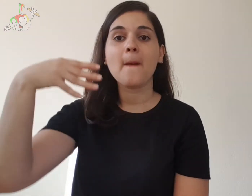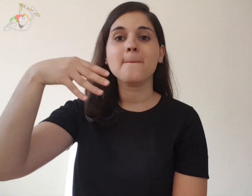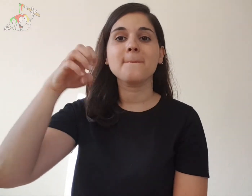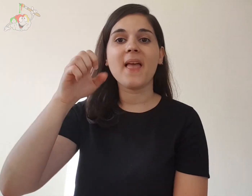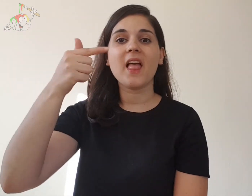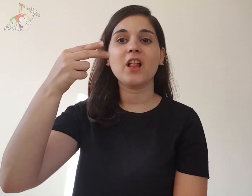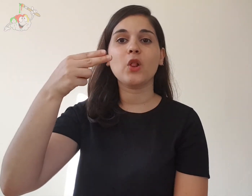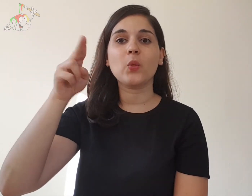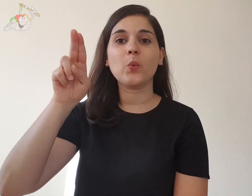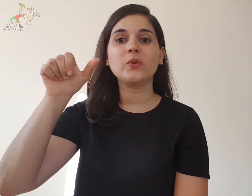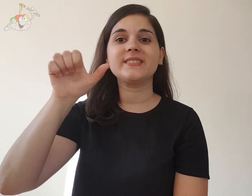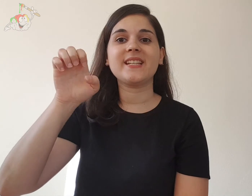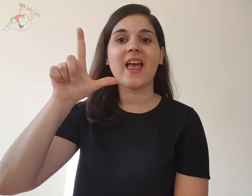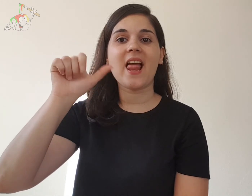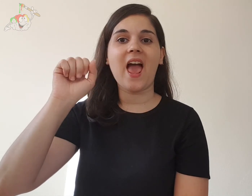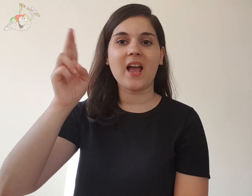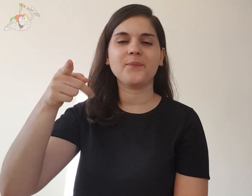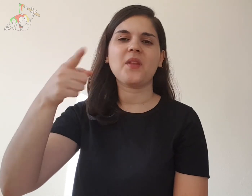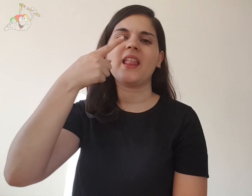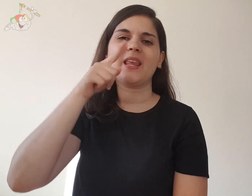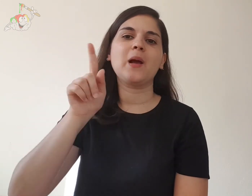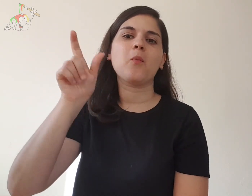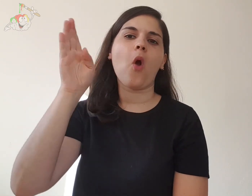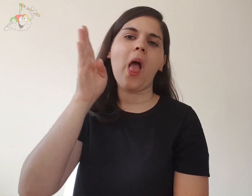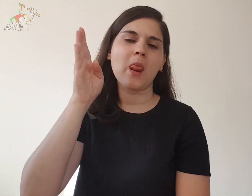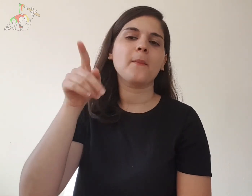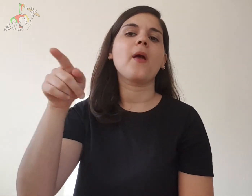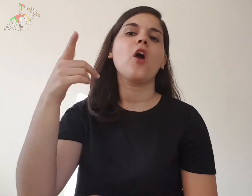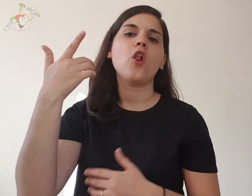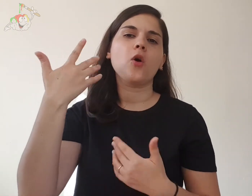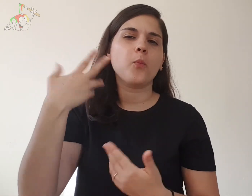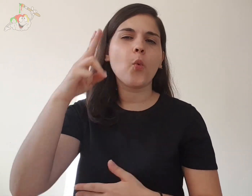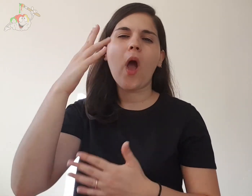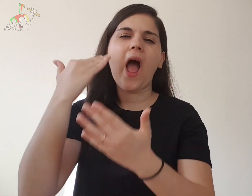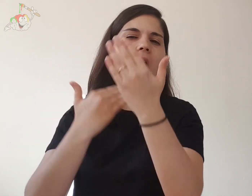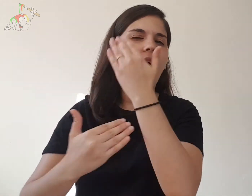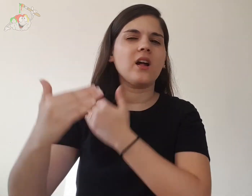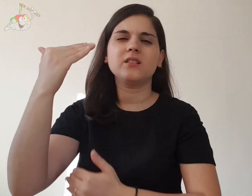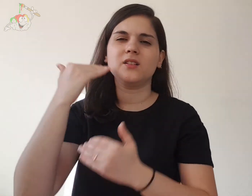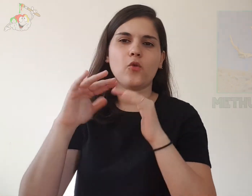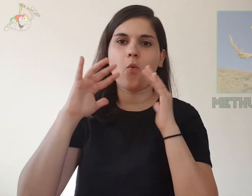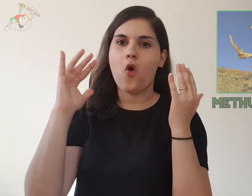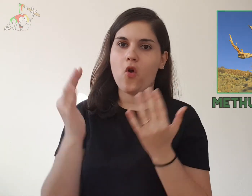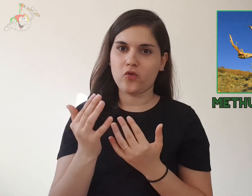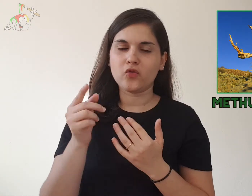Methuselah is a type of tree, the oldest in the world boasting